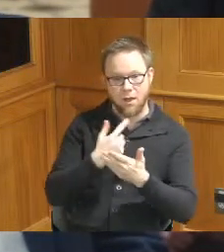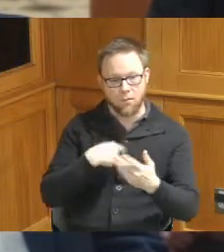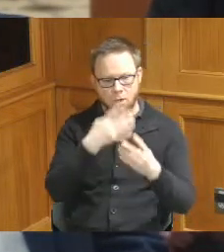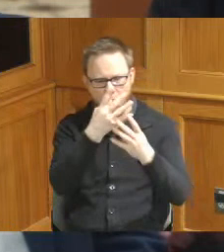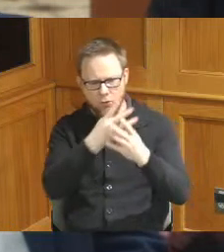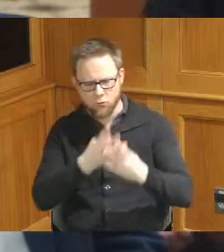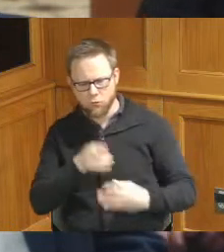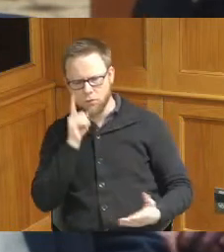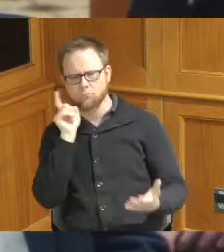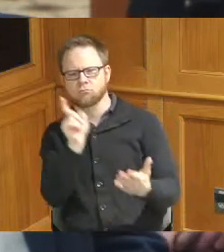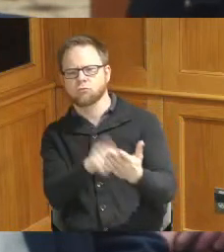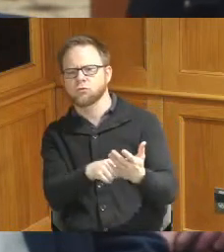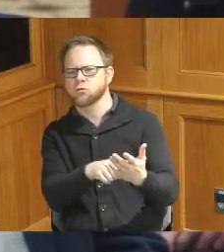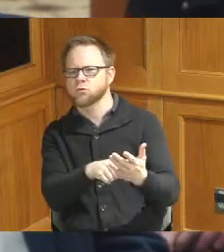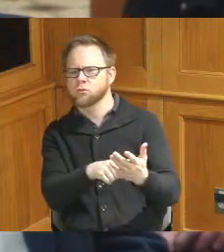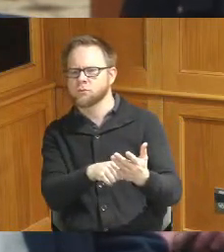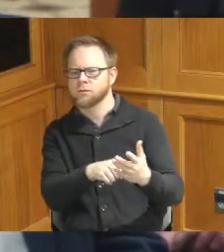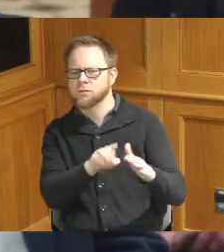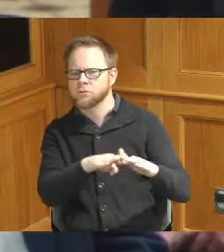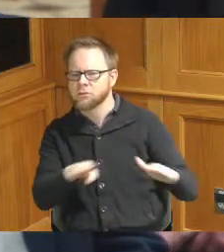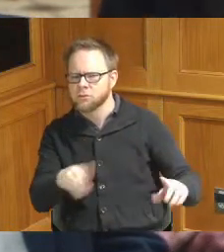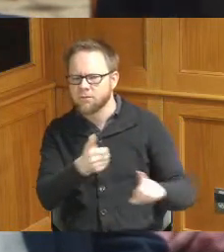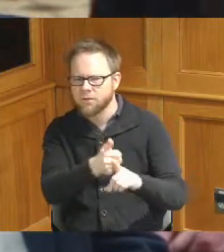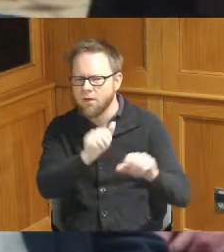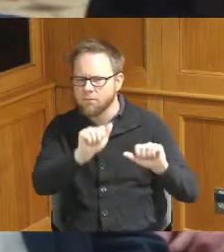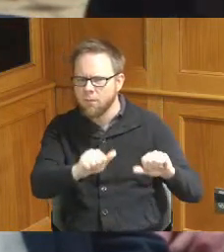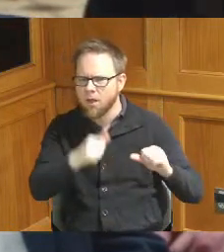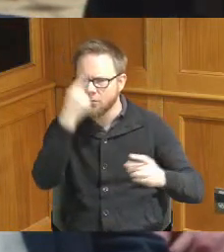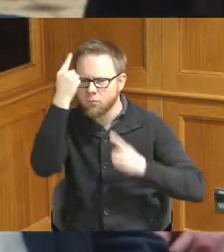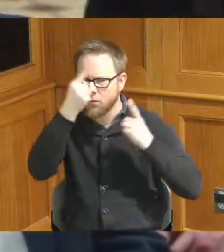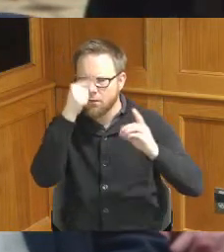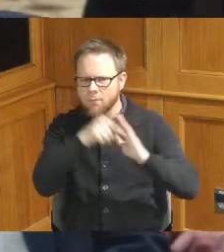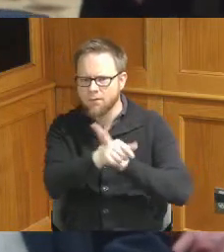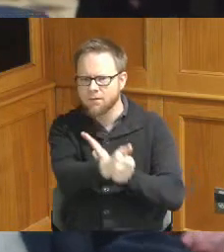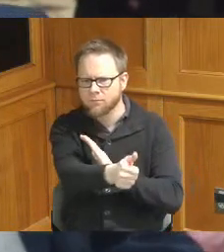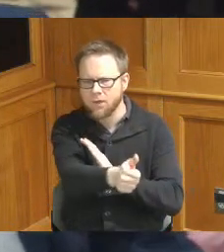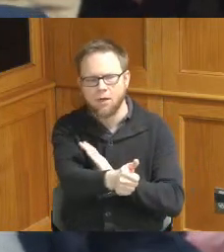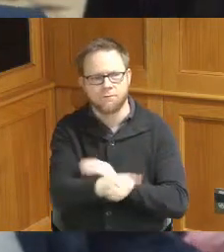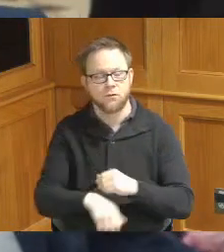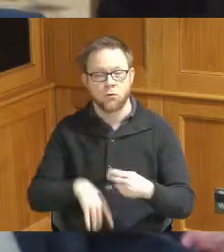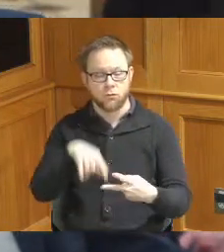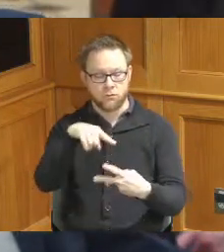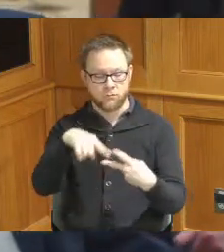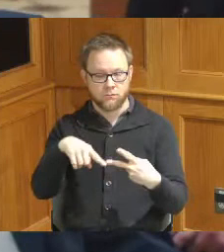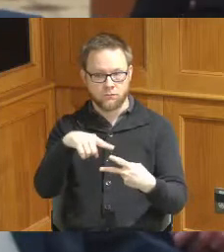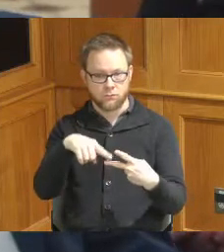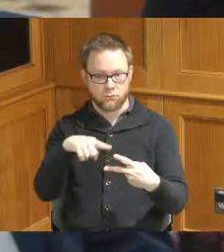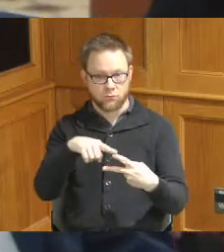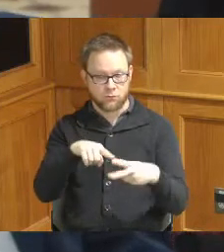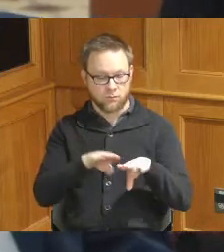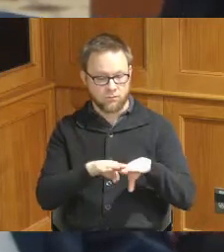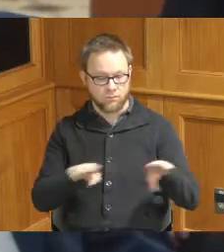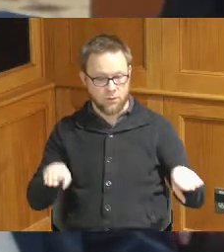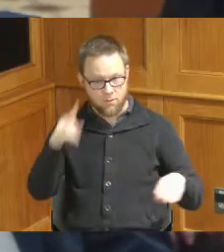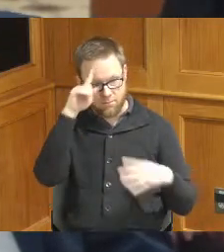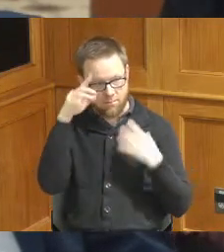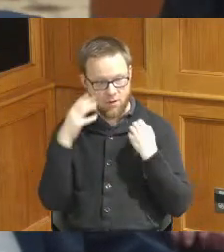detect suicidal ideation so we two-fold the Pediatric Mental Health Urgent Care is really